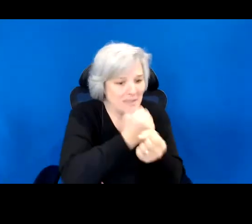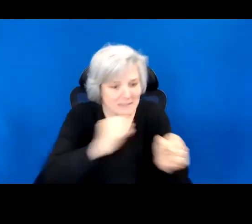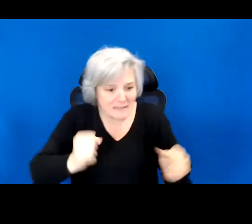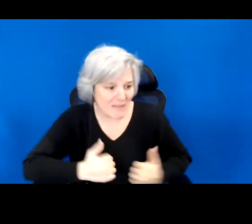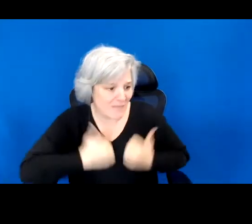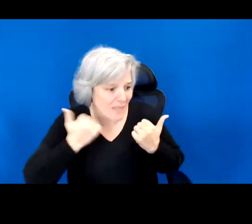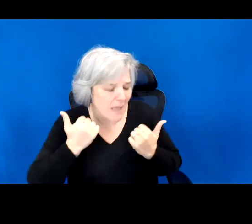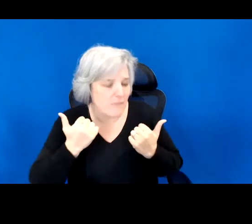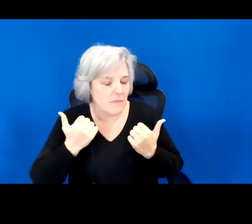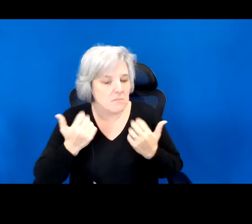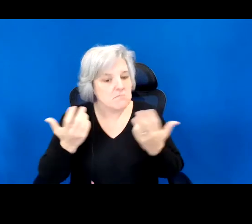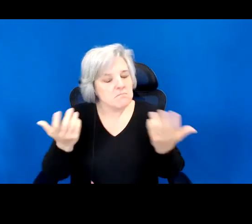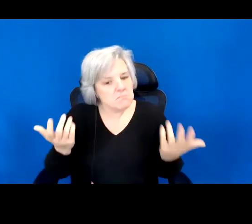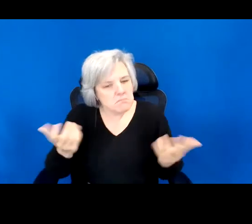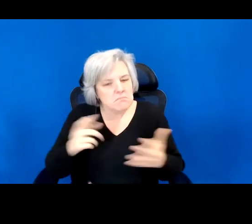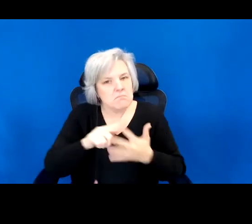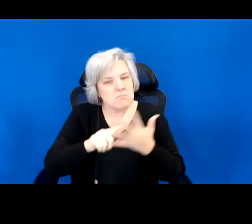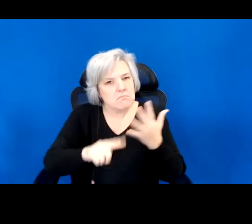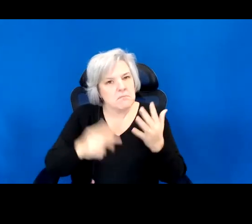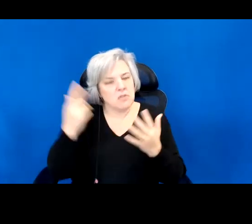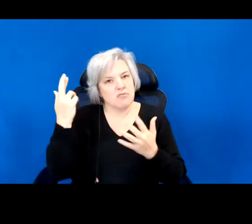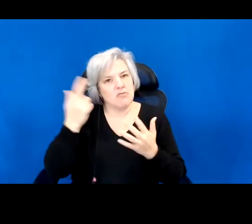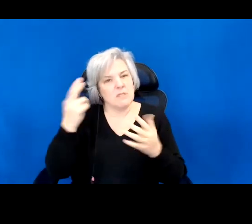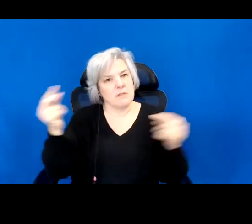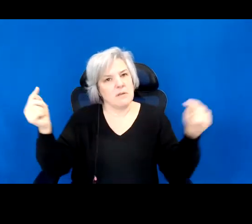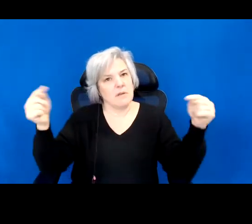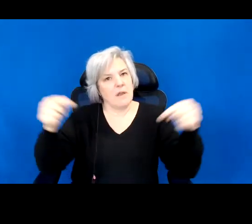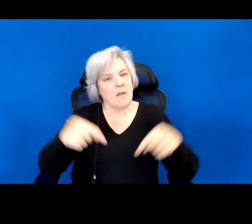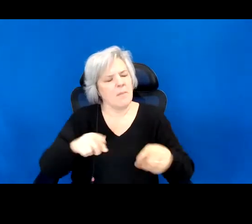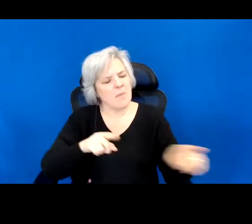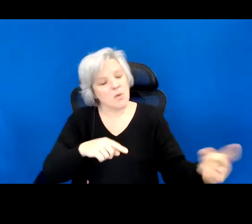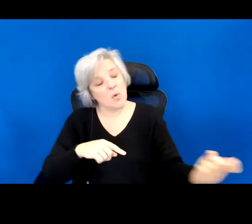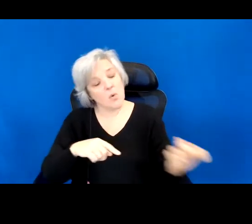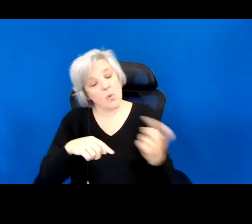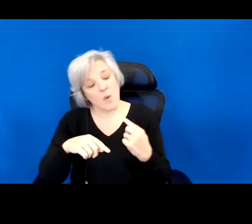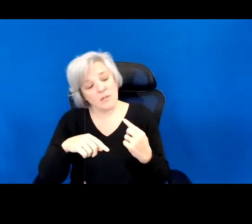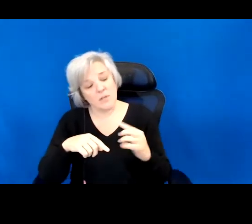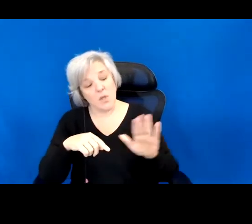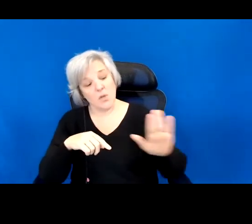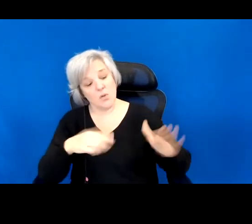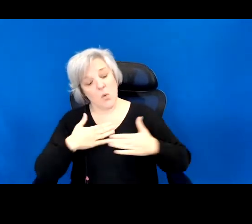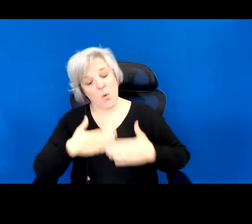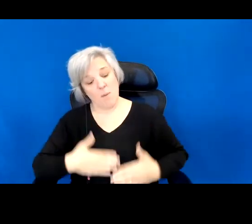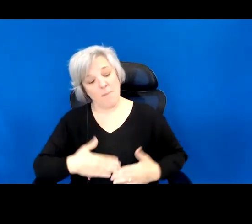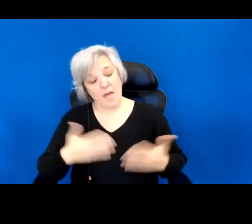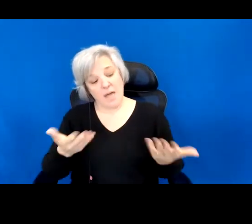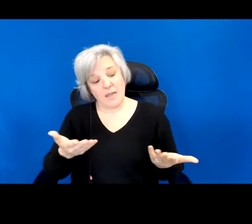At its root, your question was a way of asking where your body fits into the racial economy